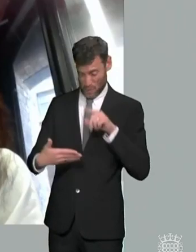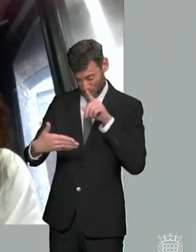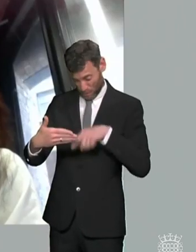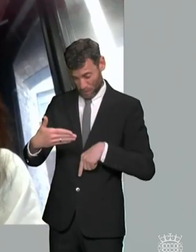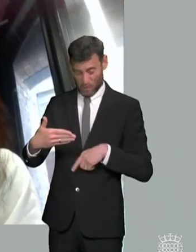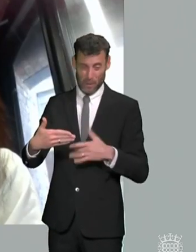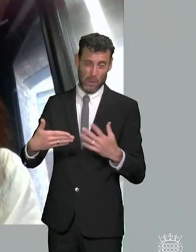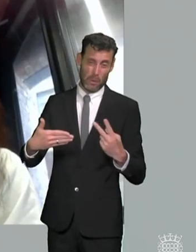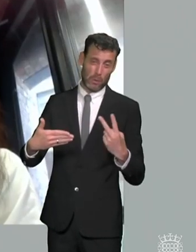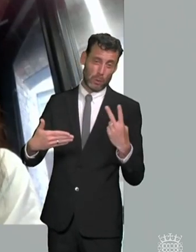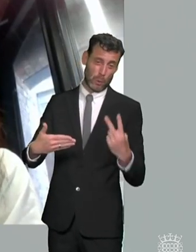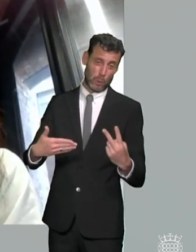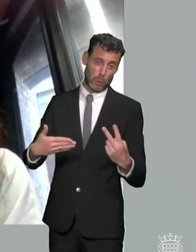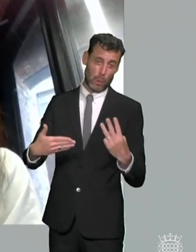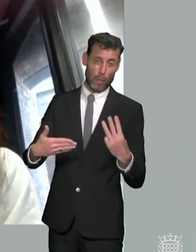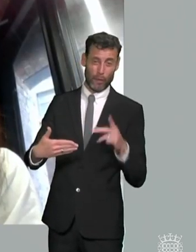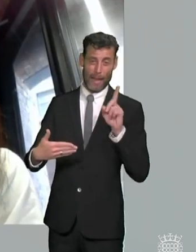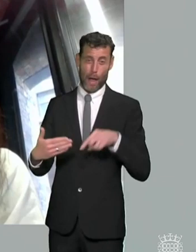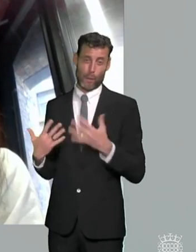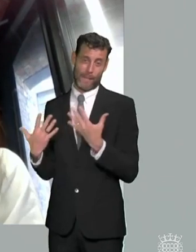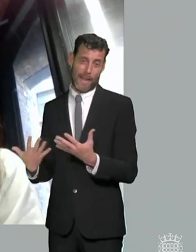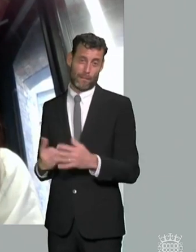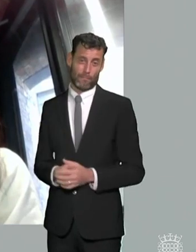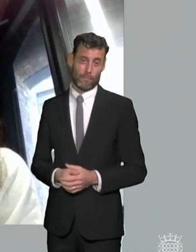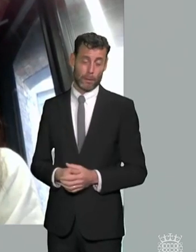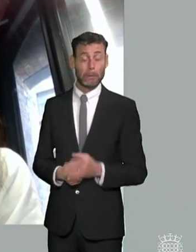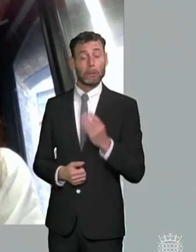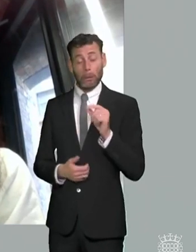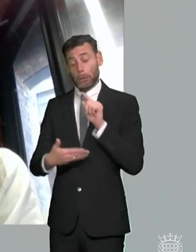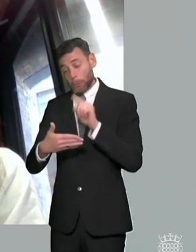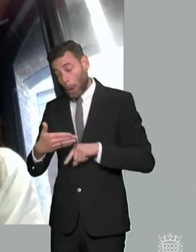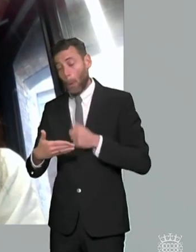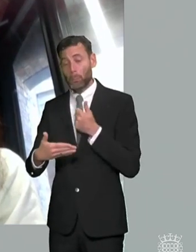two to two to three and a couple of things we welcome um standardization